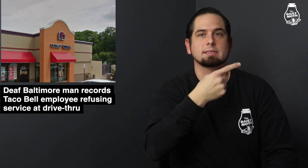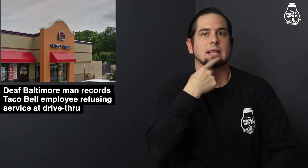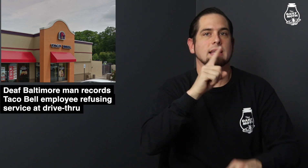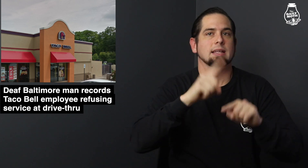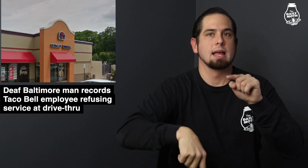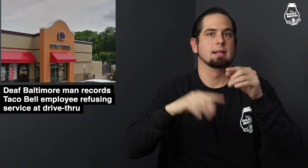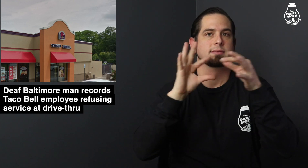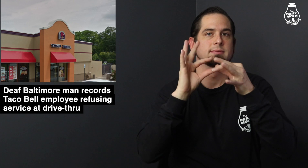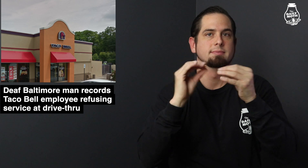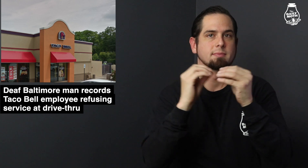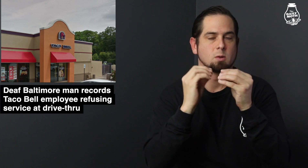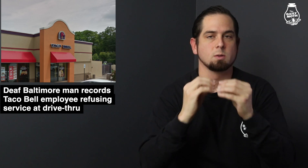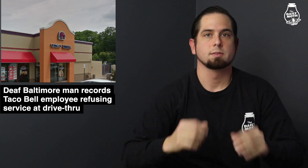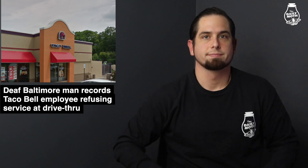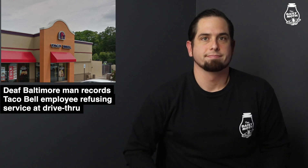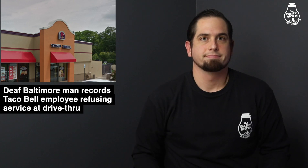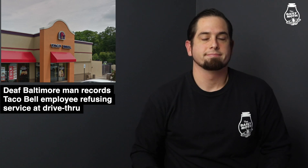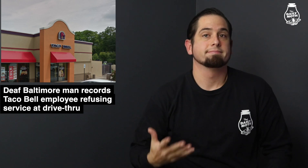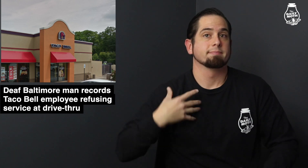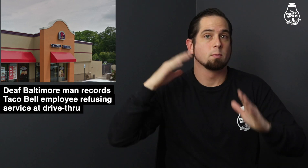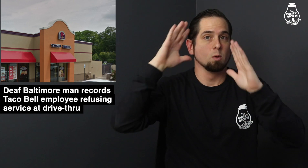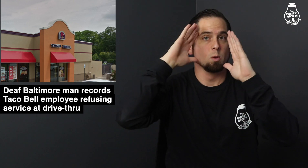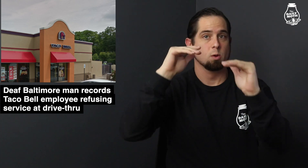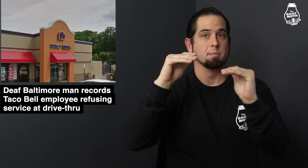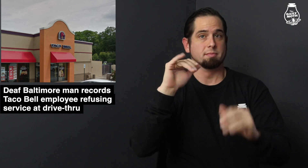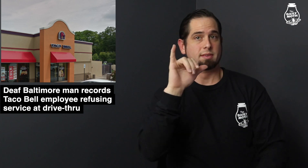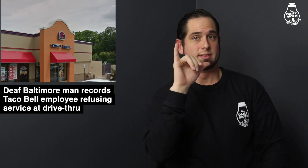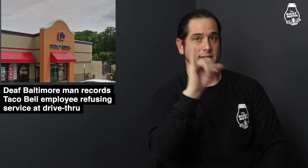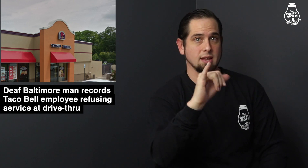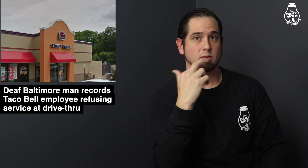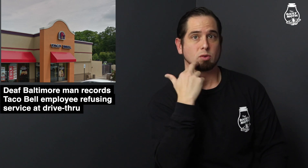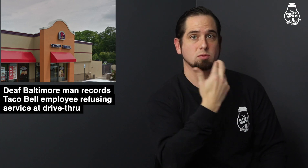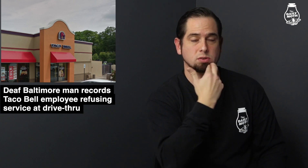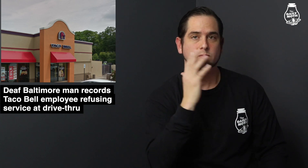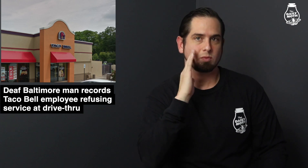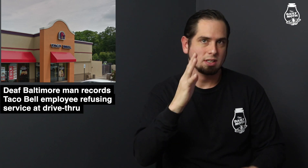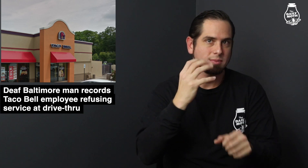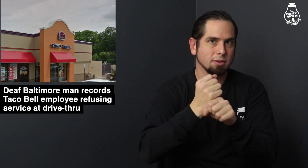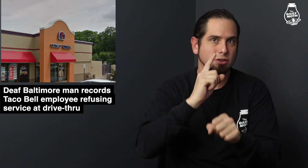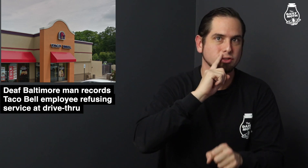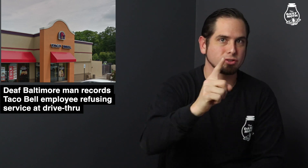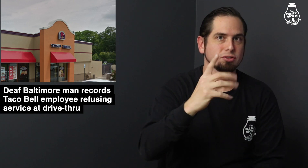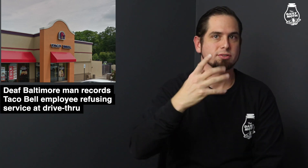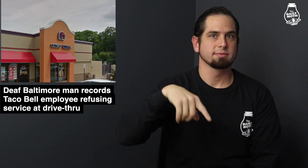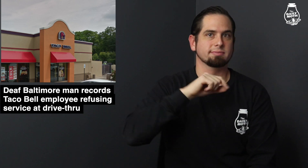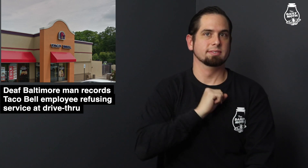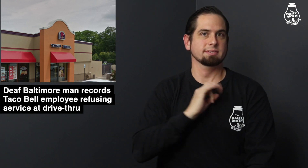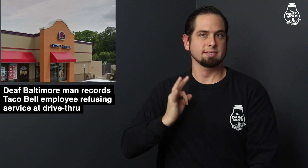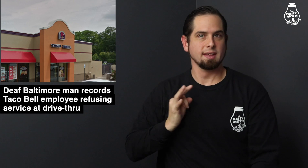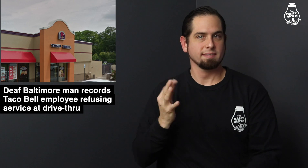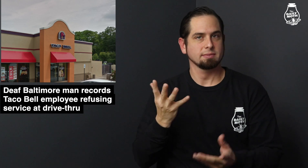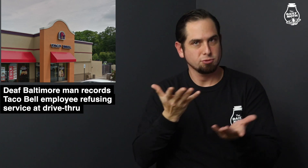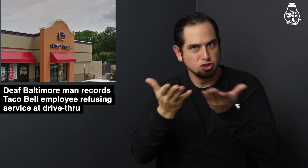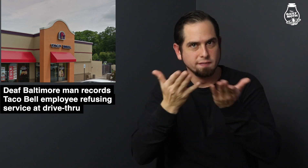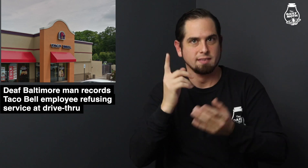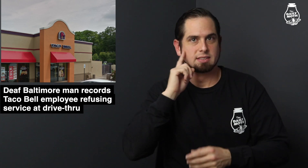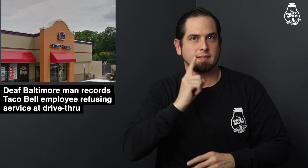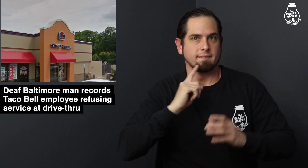but couldn't provide additional comments. Hopefully that restaurant will ensure its staff serve